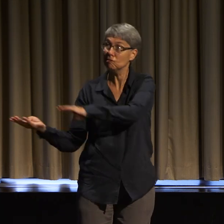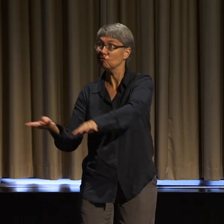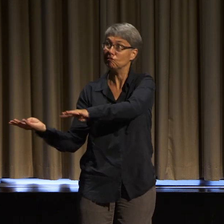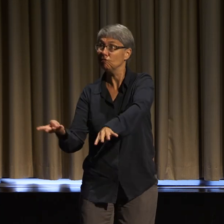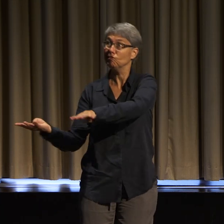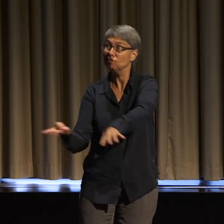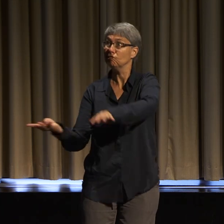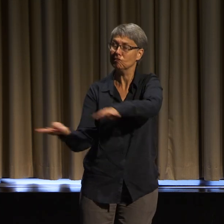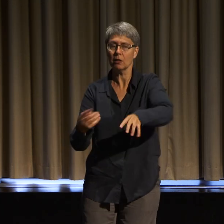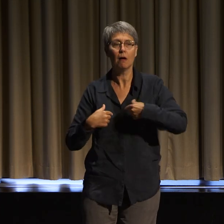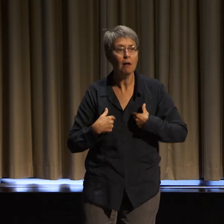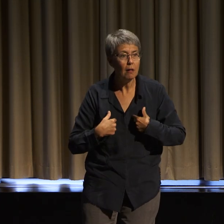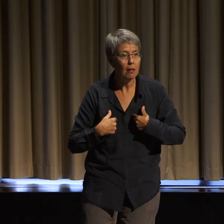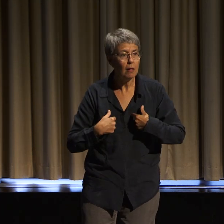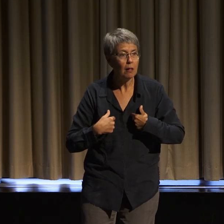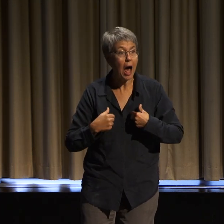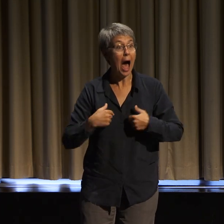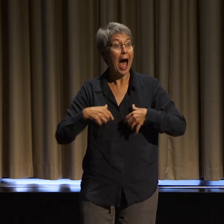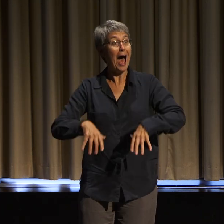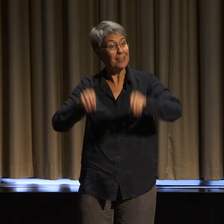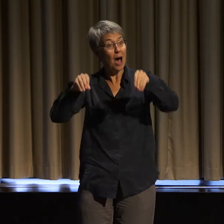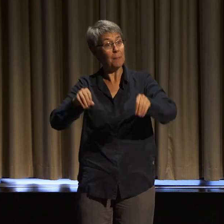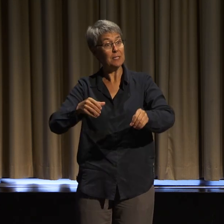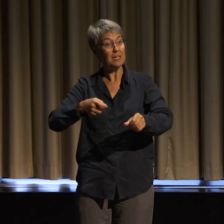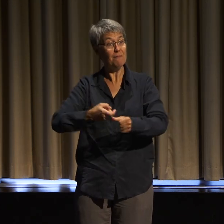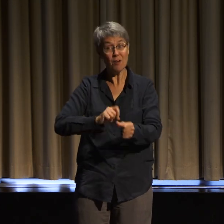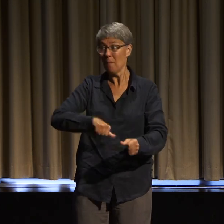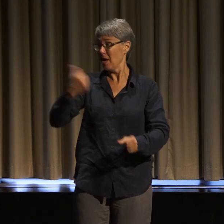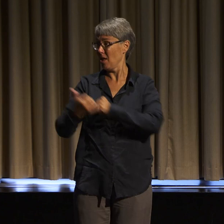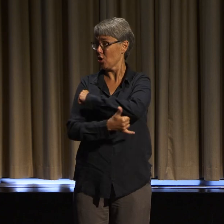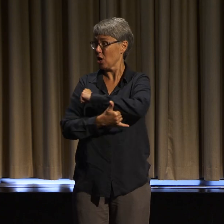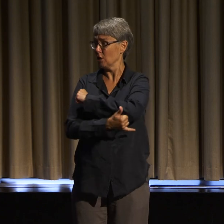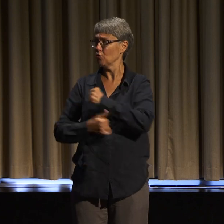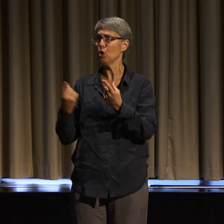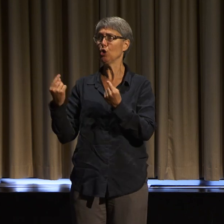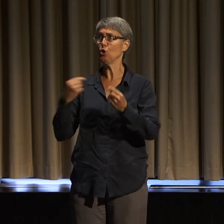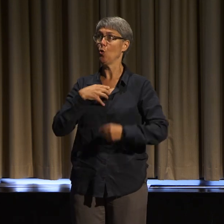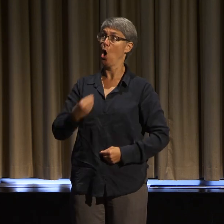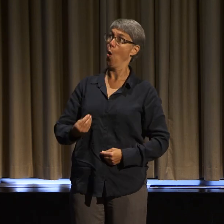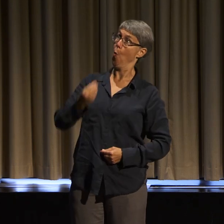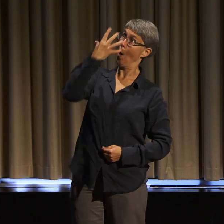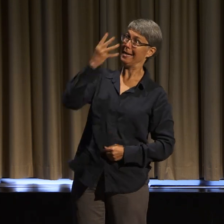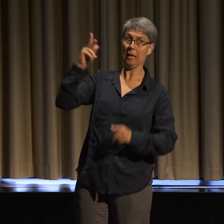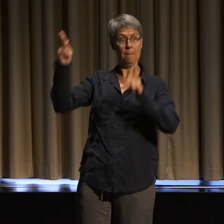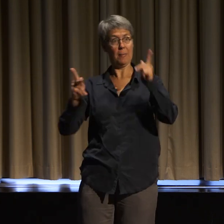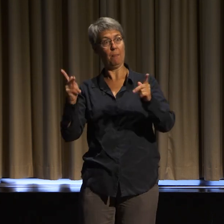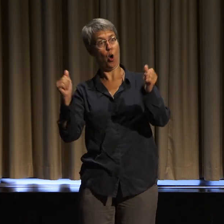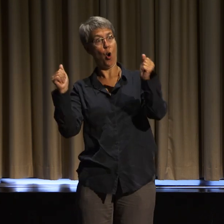transnational adoptee, surrounded constantly by white abled adults and doctors and nurses